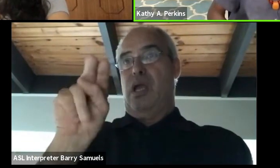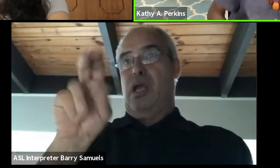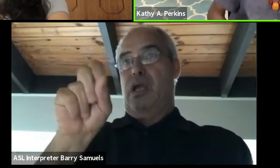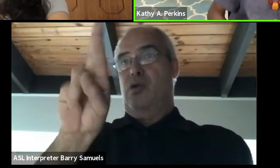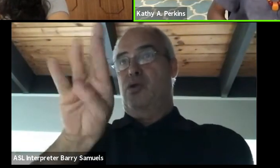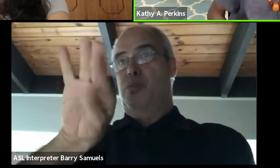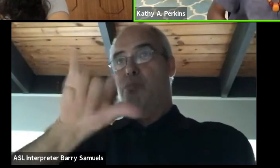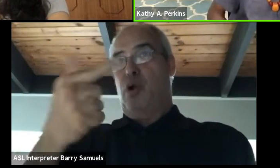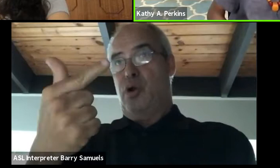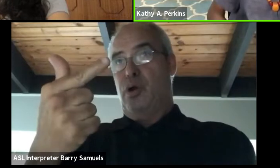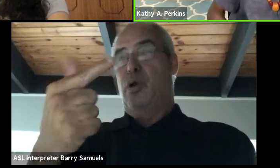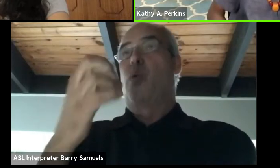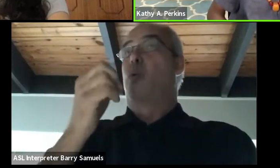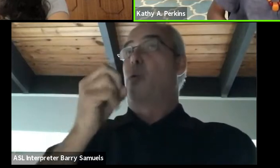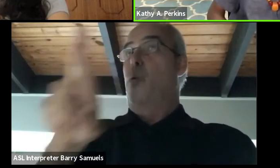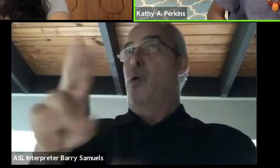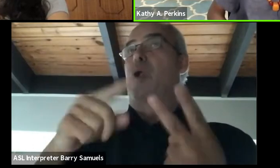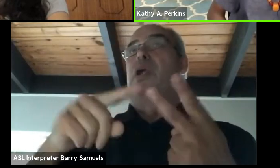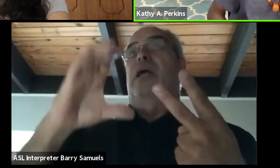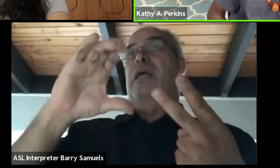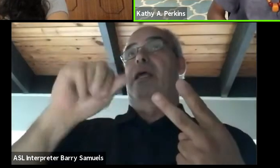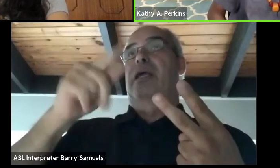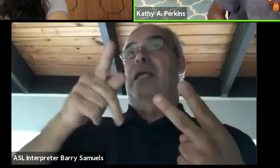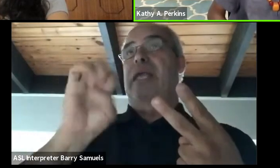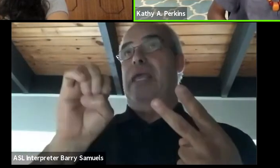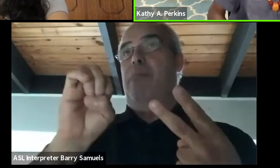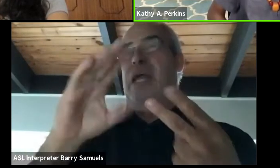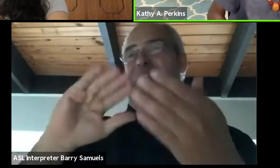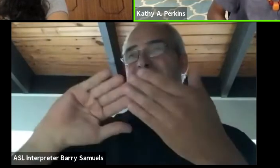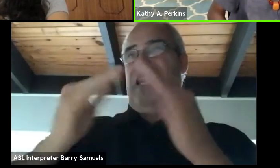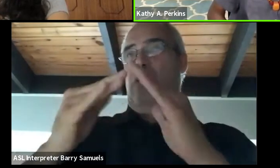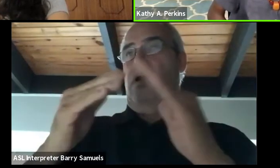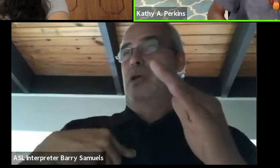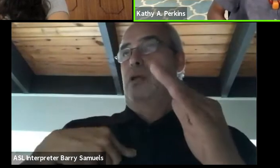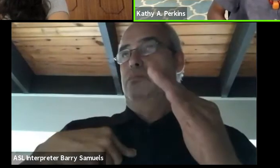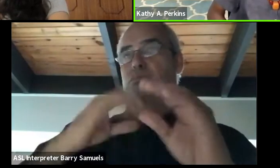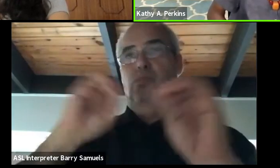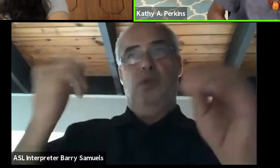I had no idea where I was going. I didn't know anybody in South Africa but I never been to the continent,